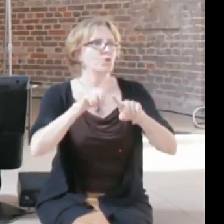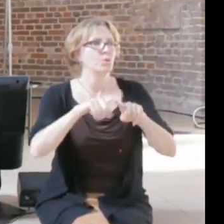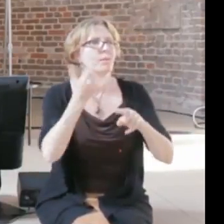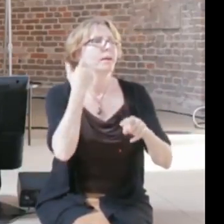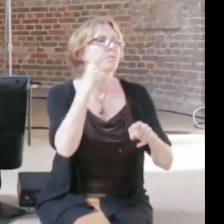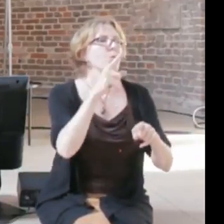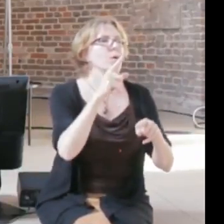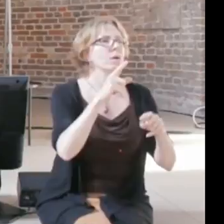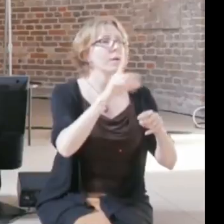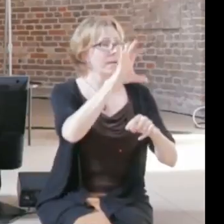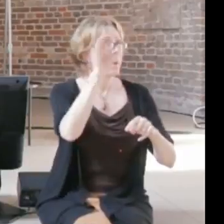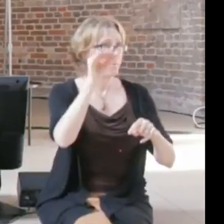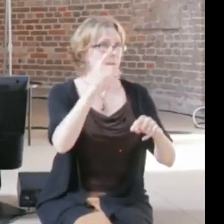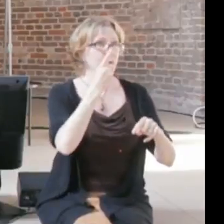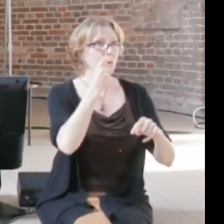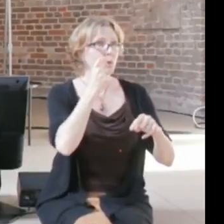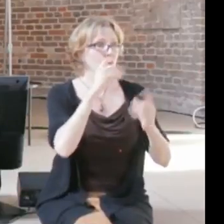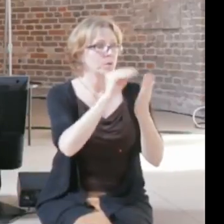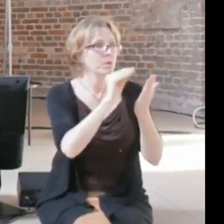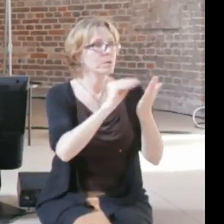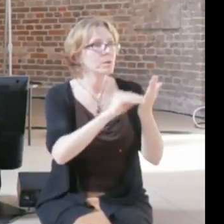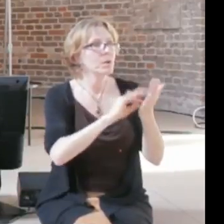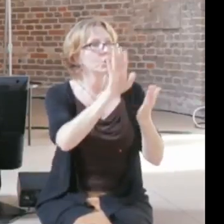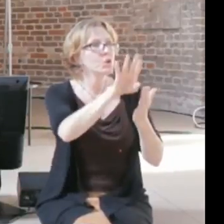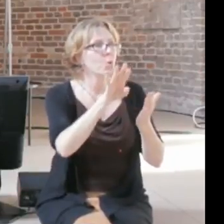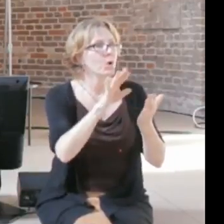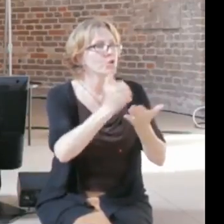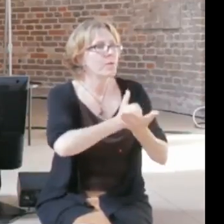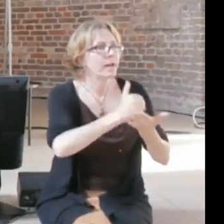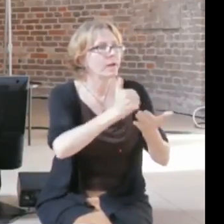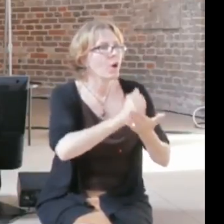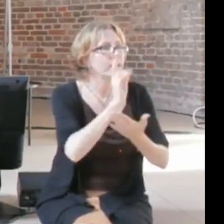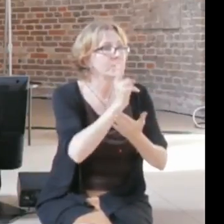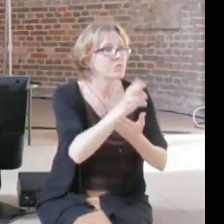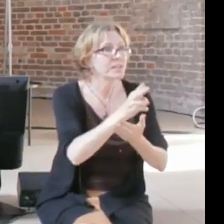data to marketing companies, and there is a law in the US that says you can't sell personally